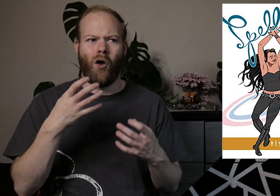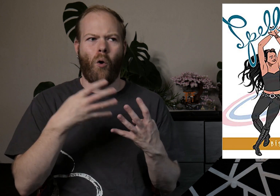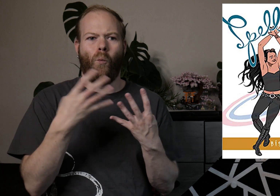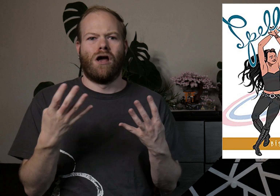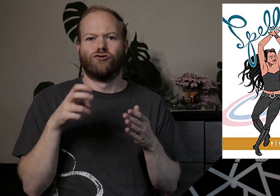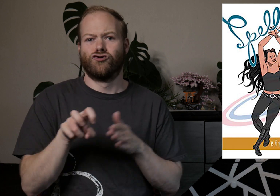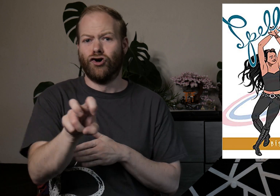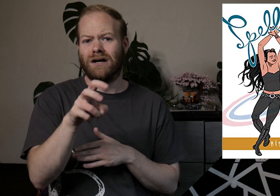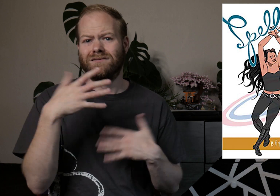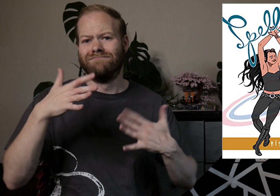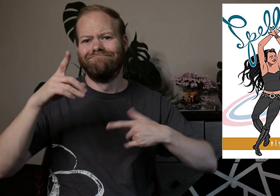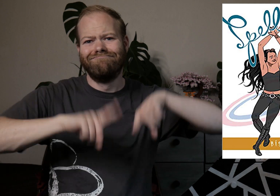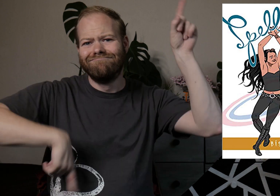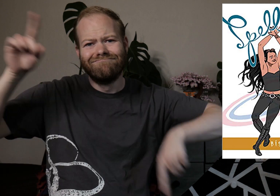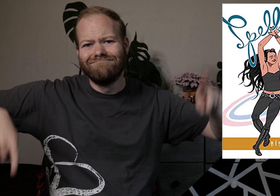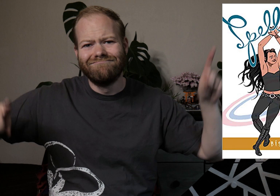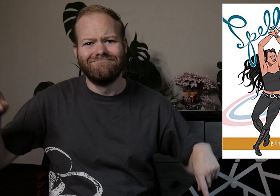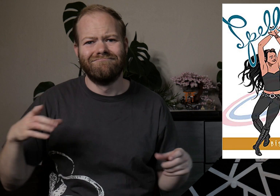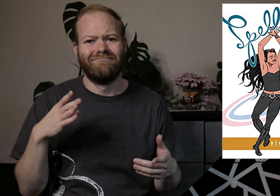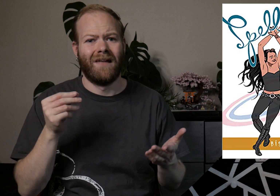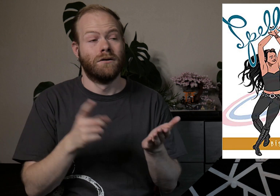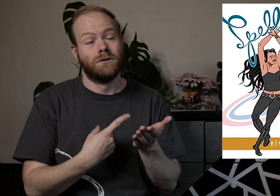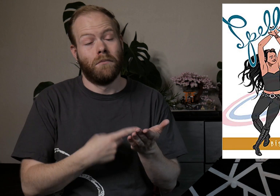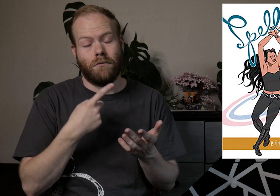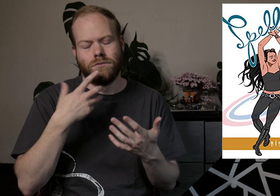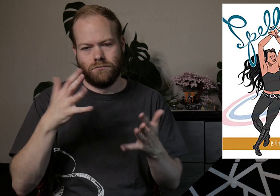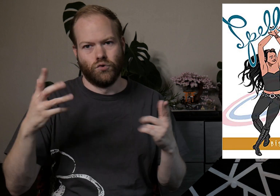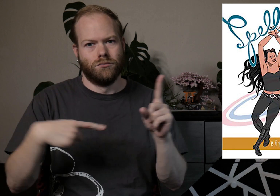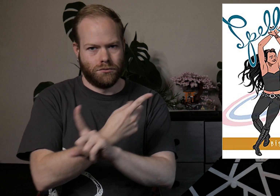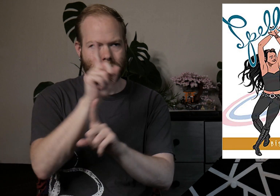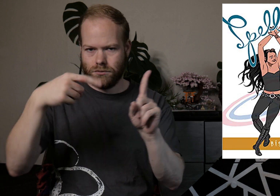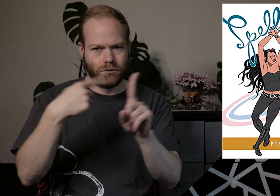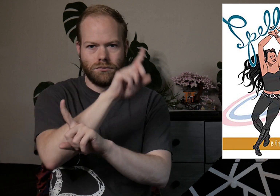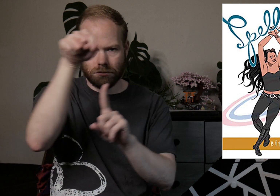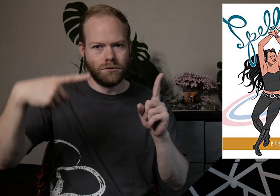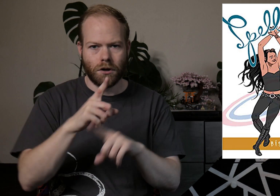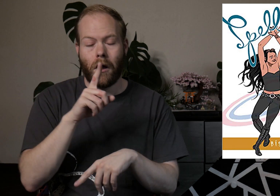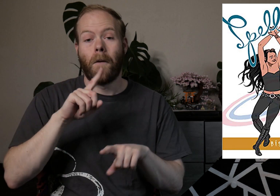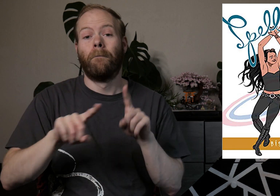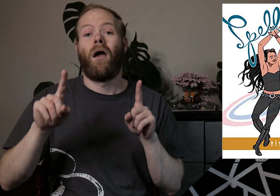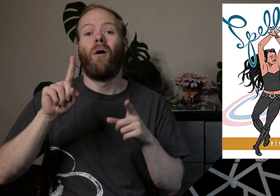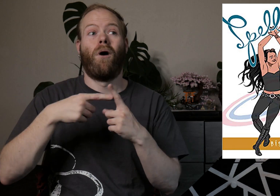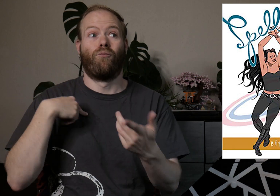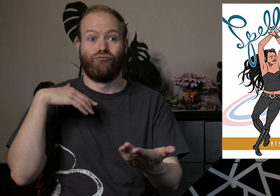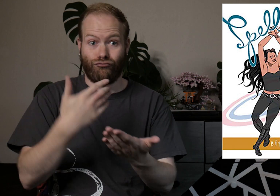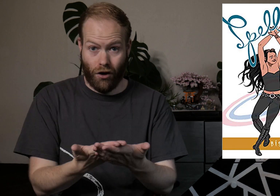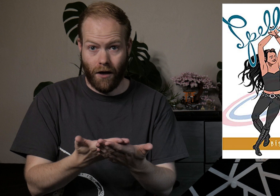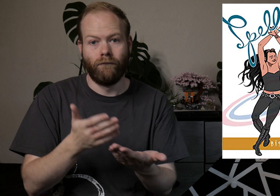Queer journeys are so varied and sometimes they’re very convoluted, but when we arrive—